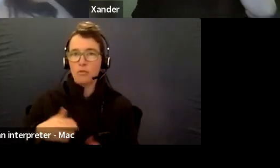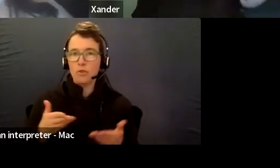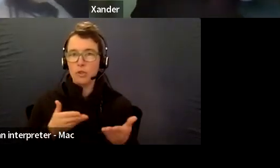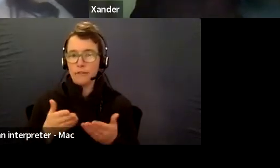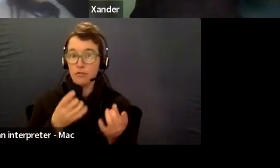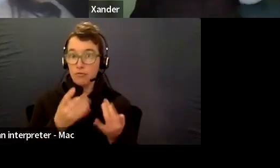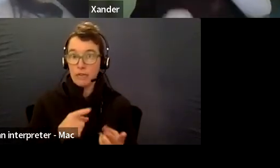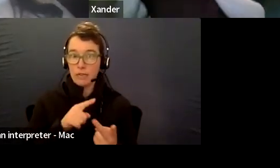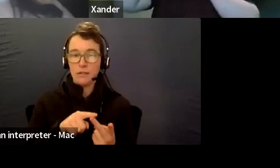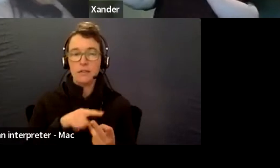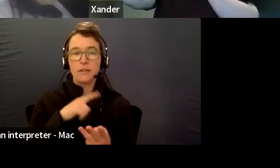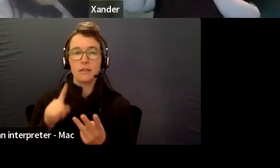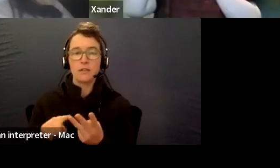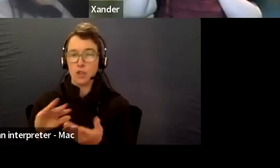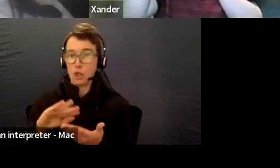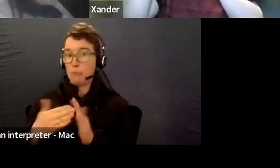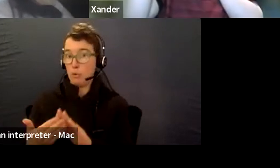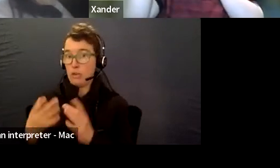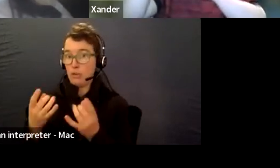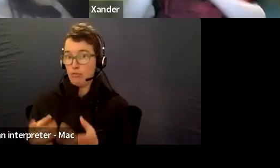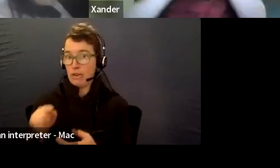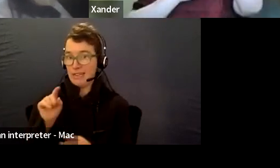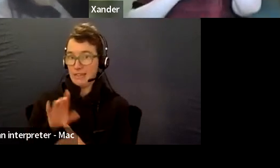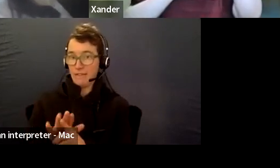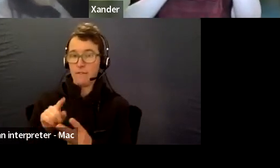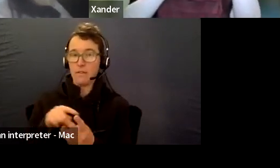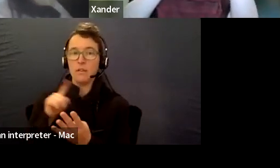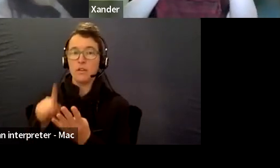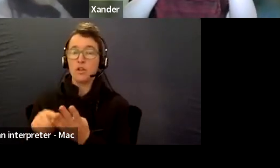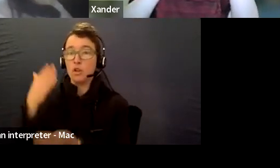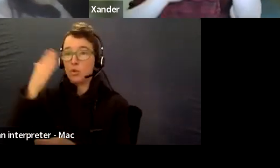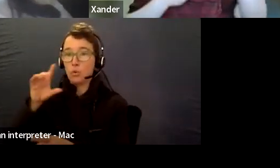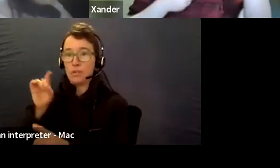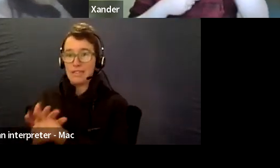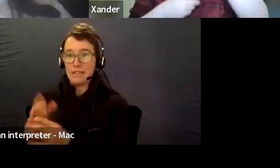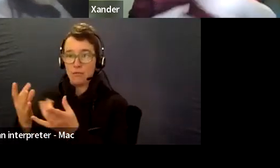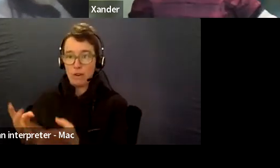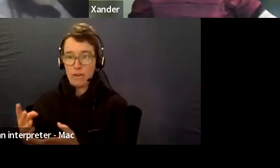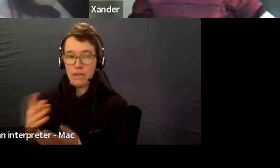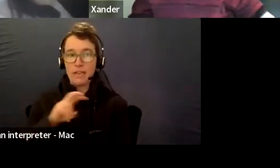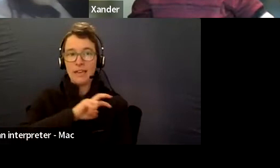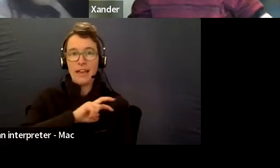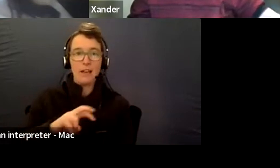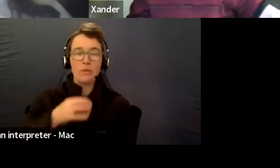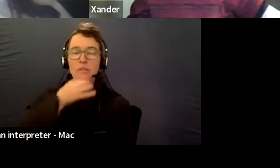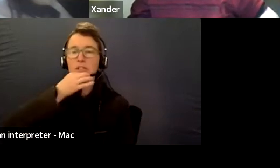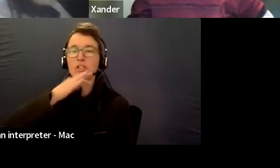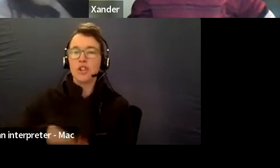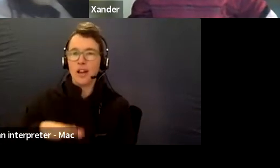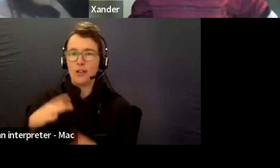Plus, ready communities, plus ready schools, equals ready children.